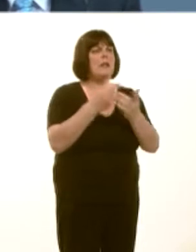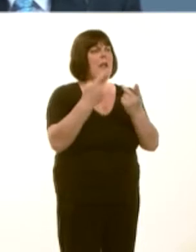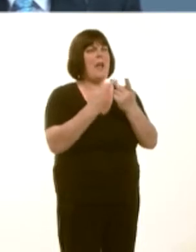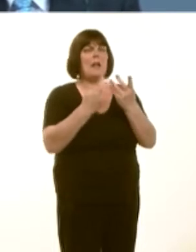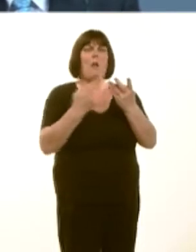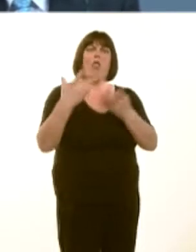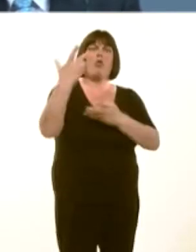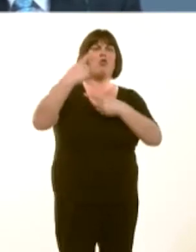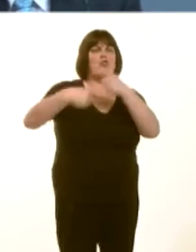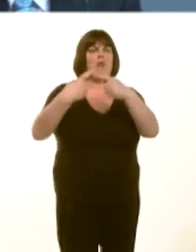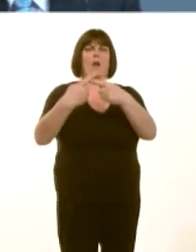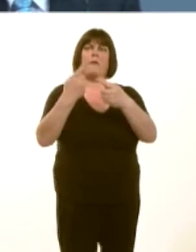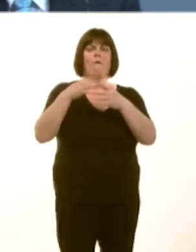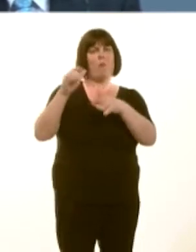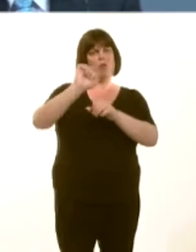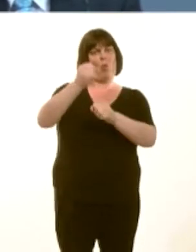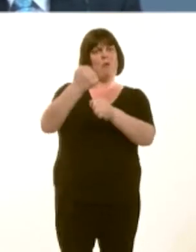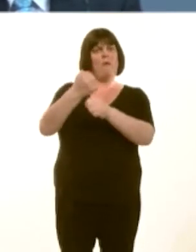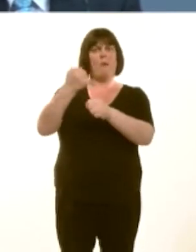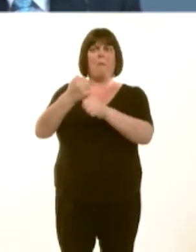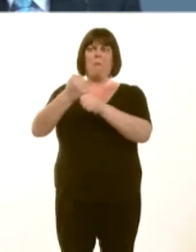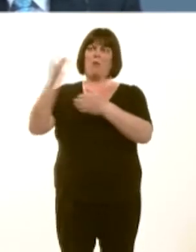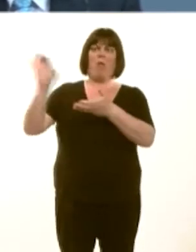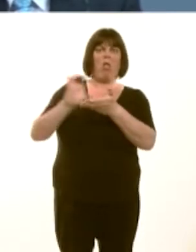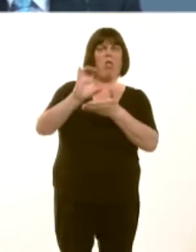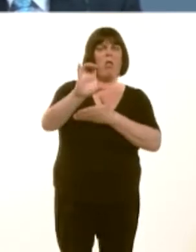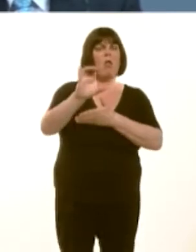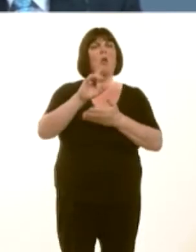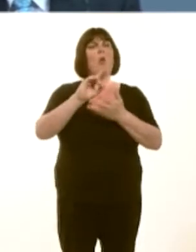Government has managed to attract the third round of funding, which, on the surface, sounds